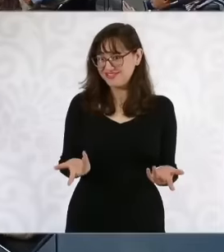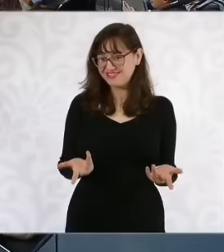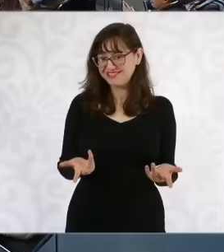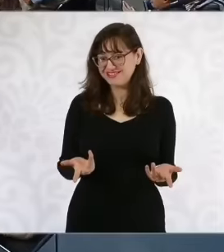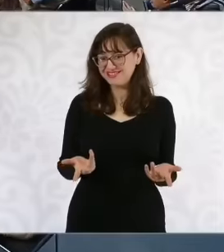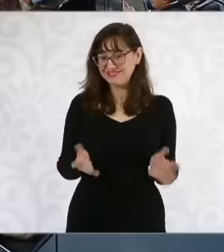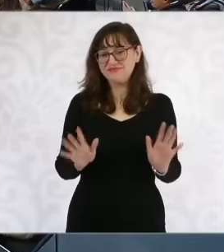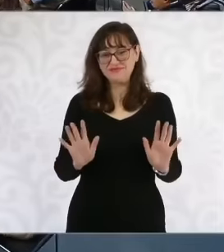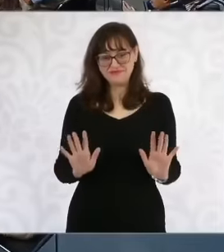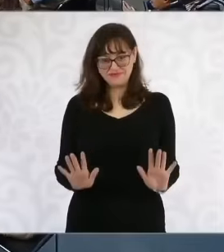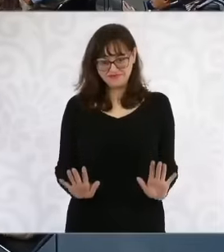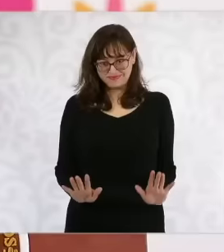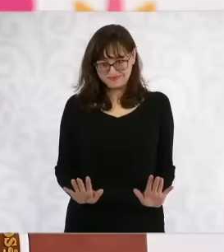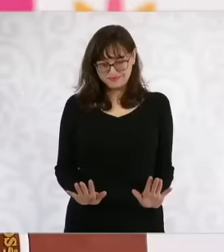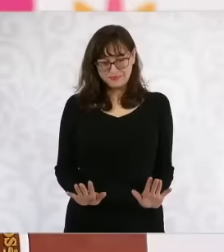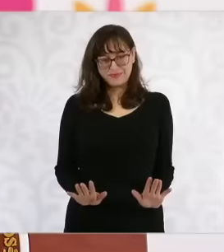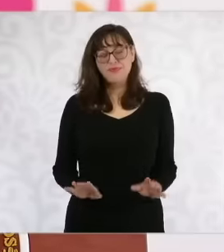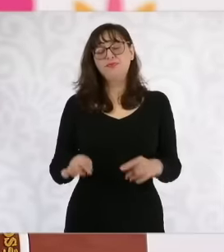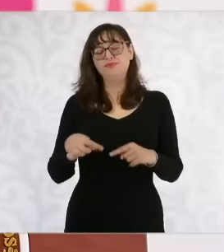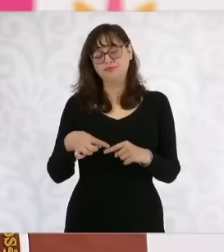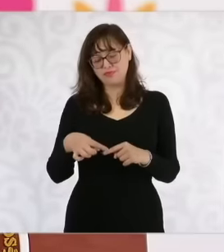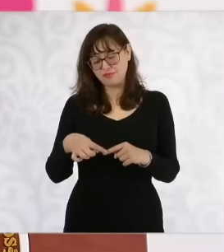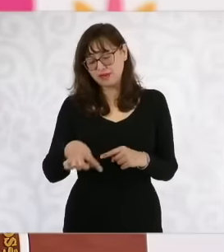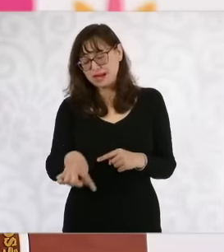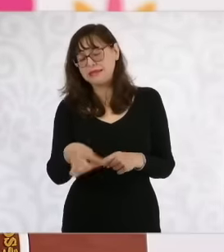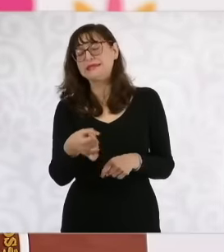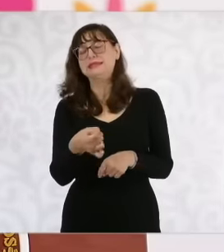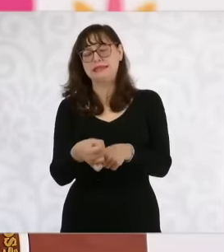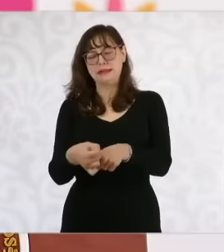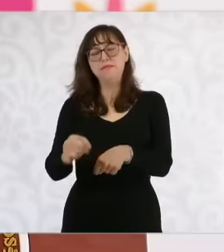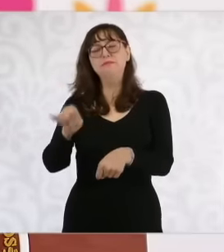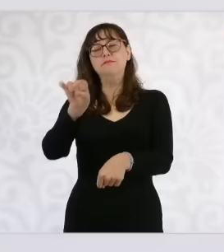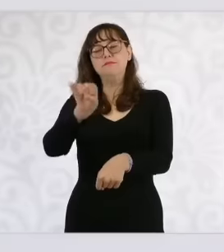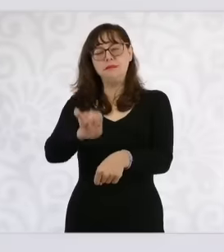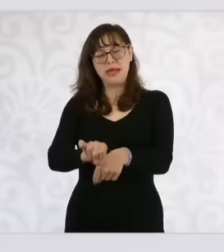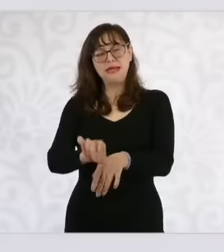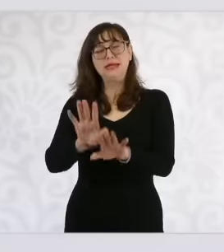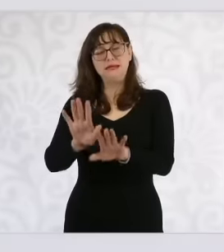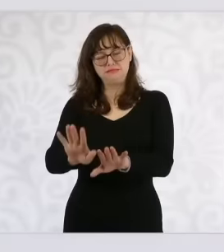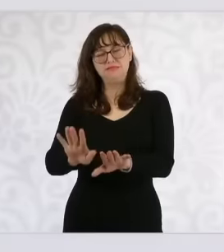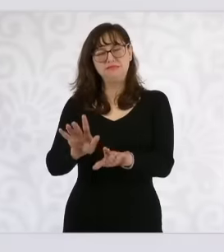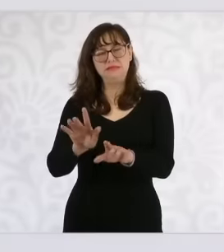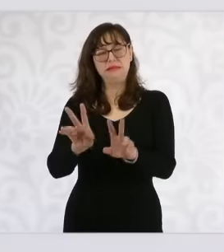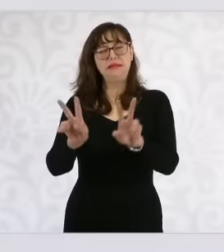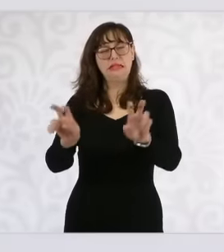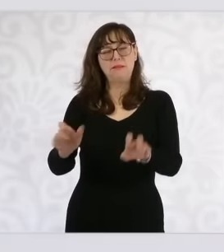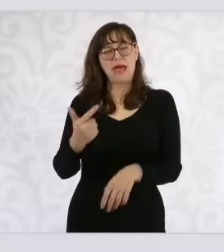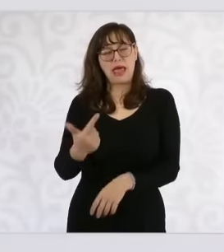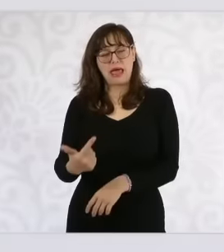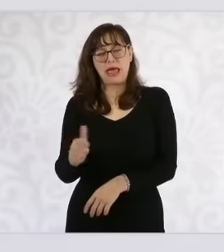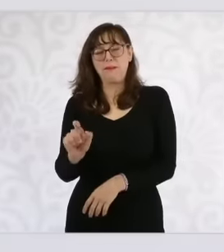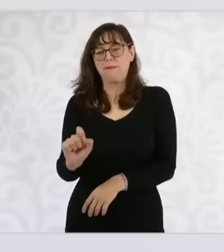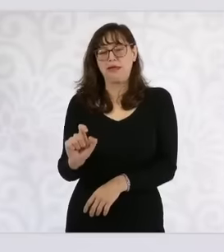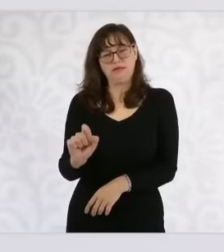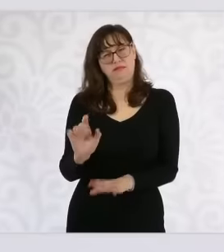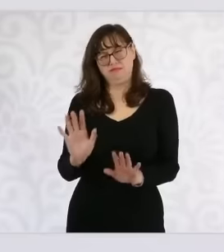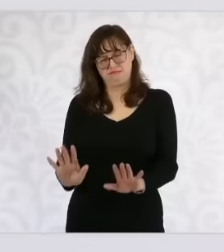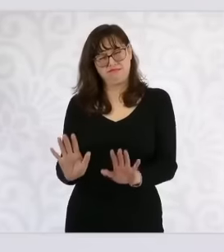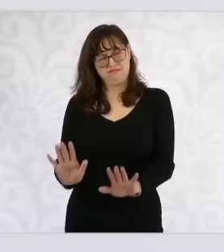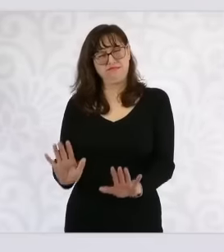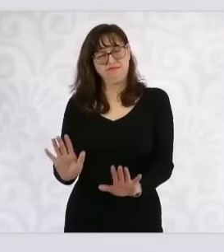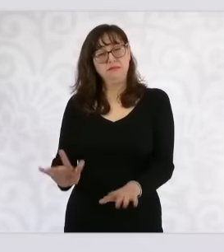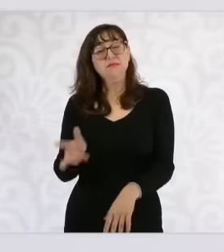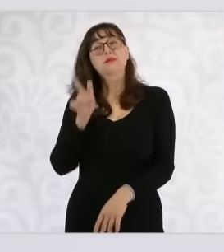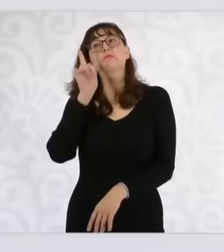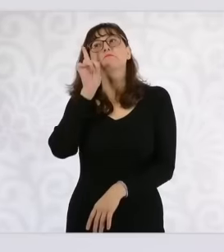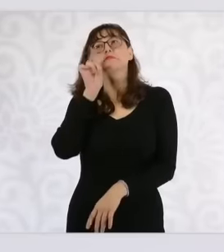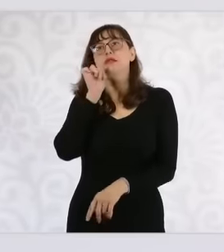about the G20. Tomorrow we are going to talk about the National health program, the National health plan. On